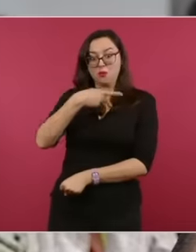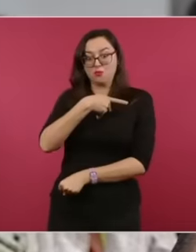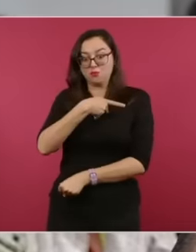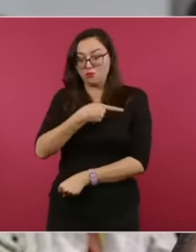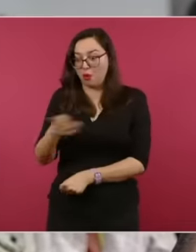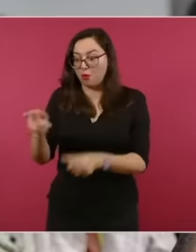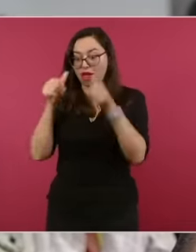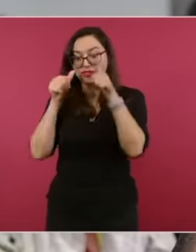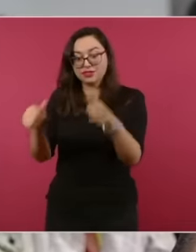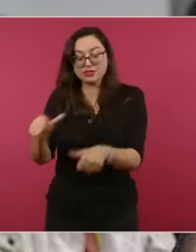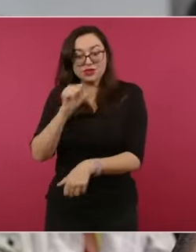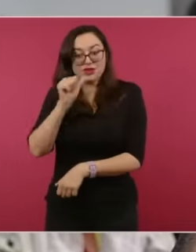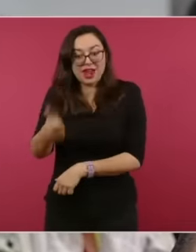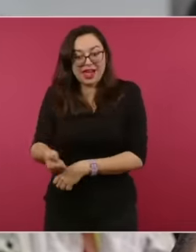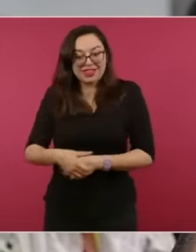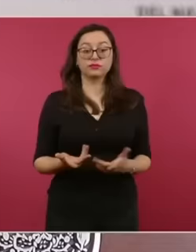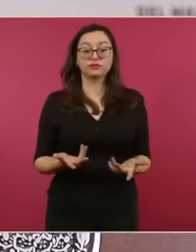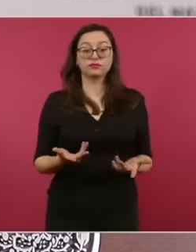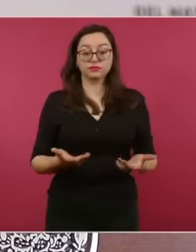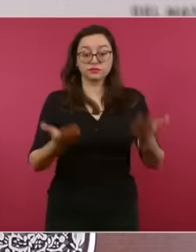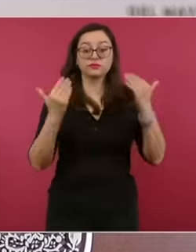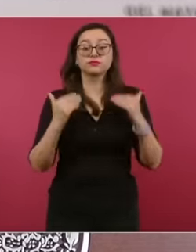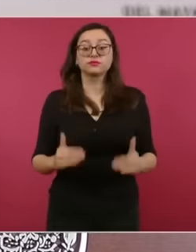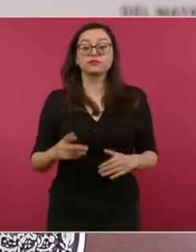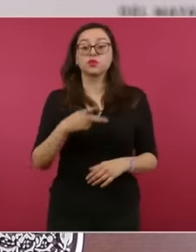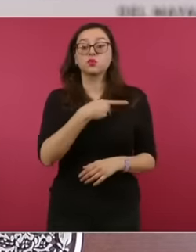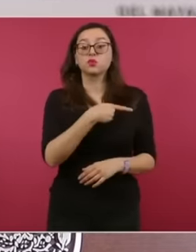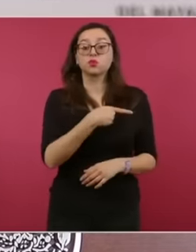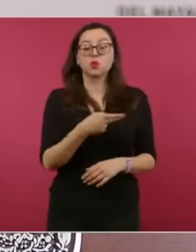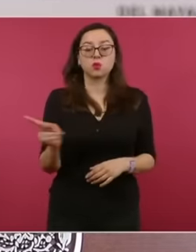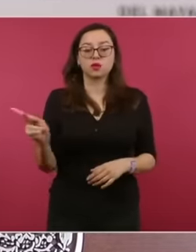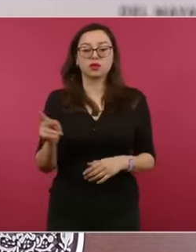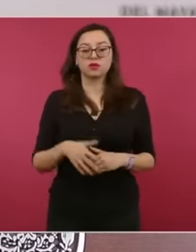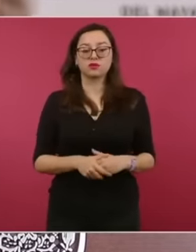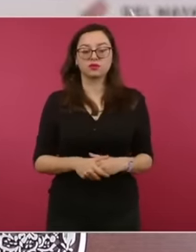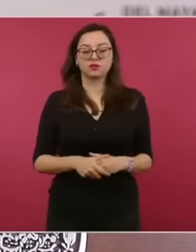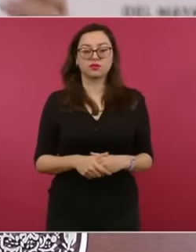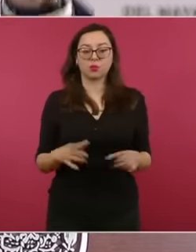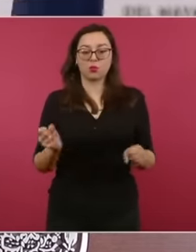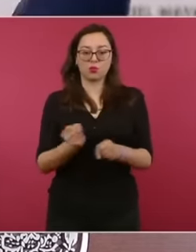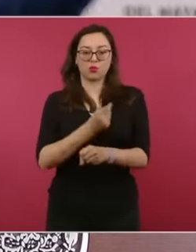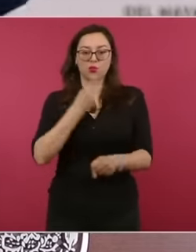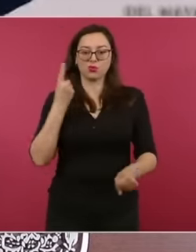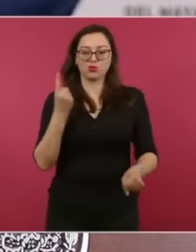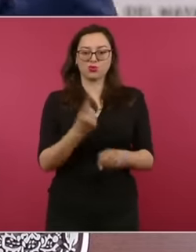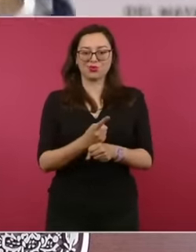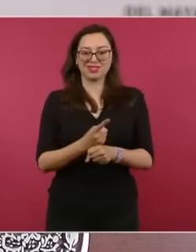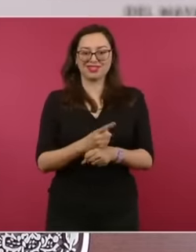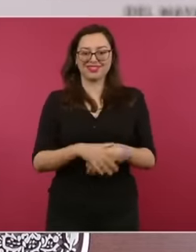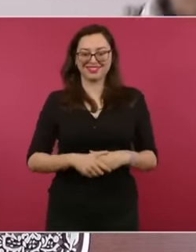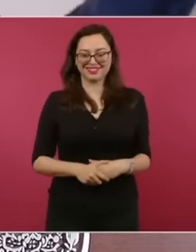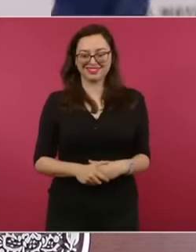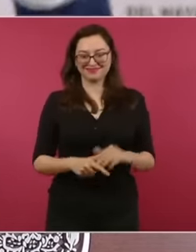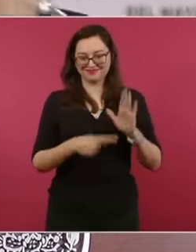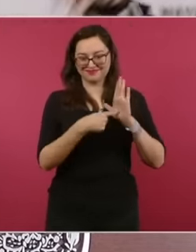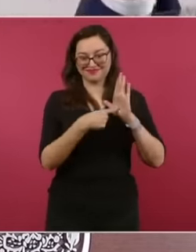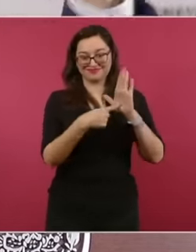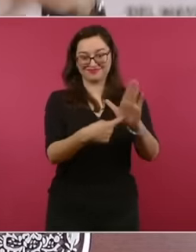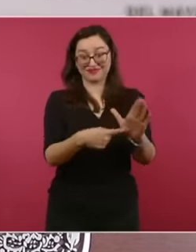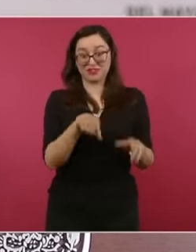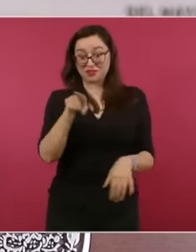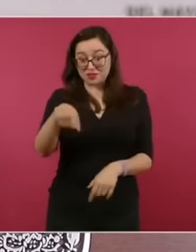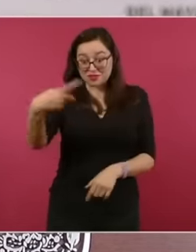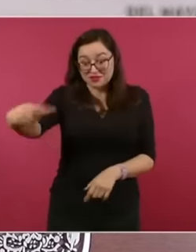interested in the poverty issue, and it also gives me an opportunity because otherwise the INE would accuse me of being